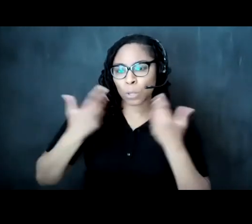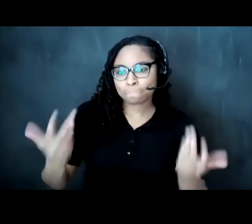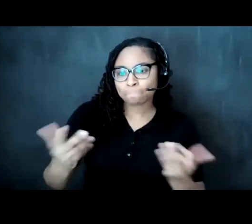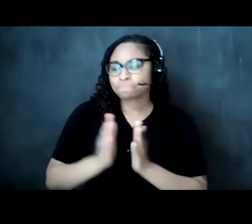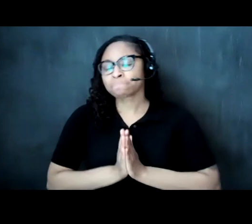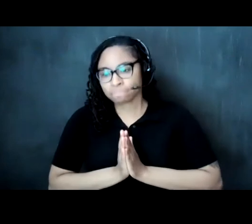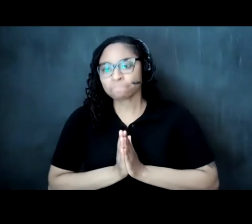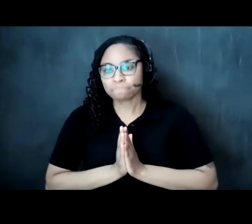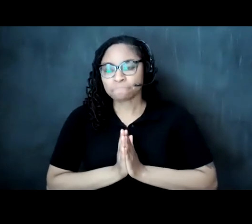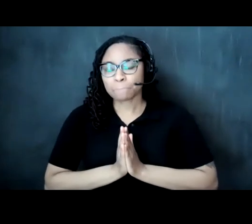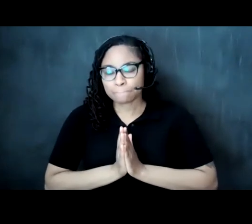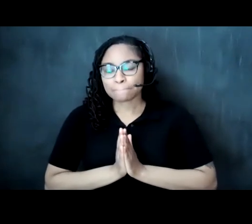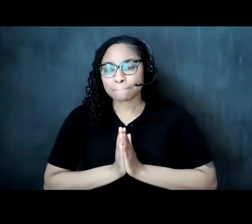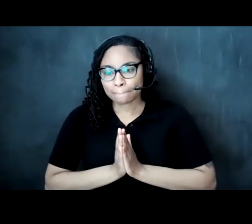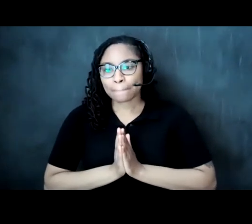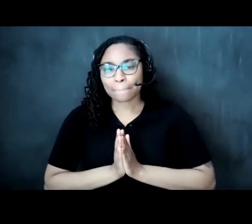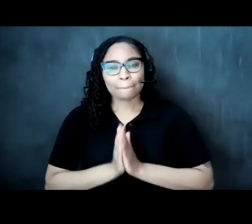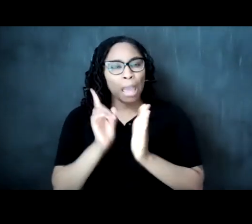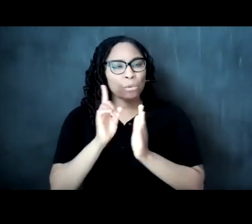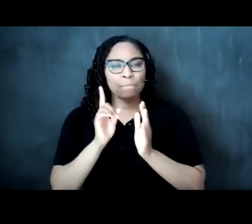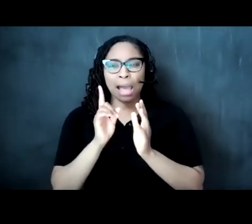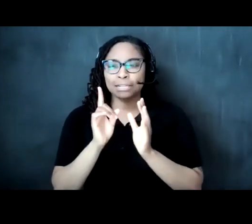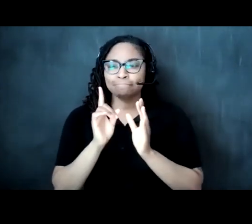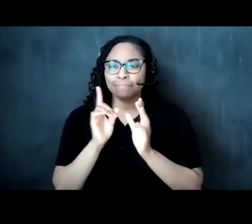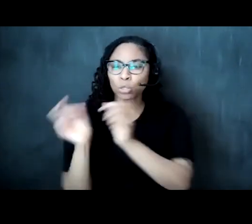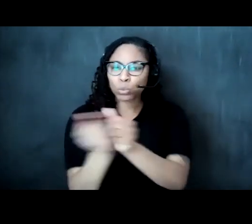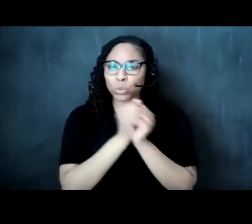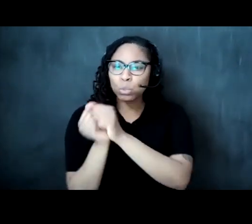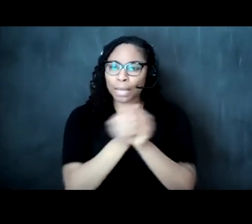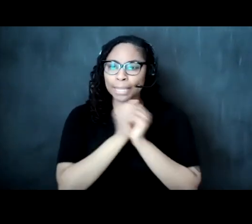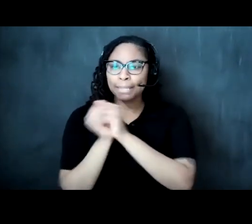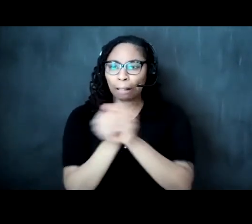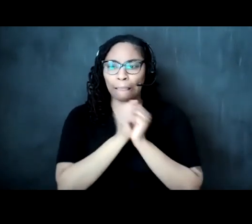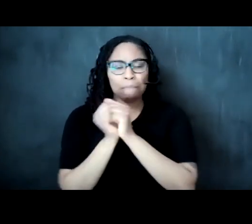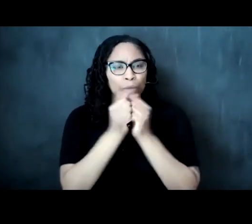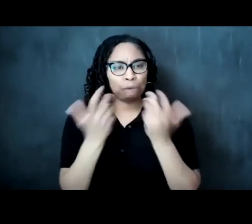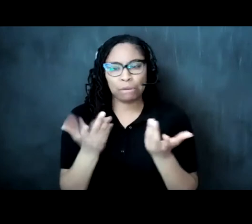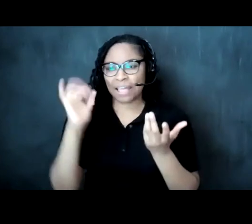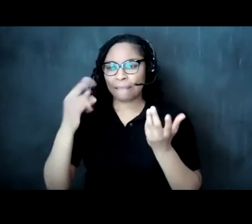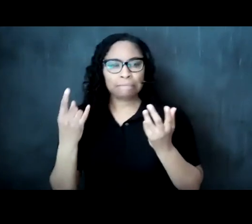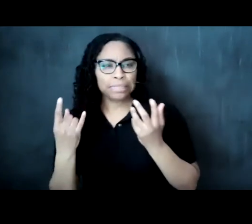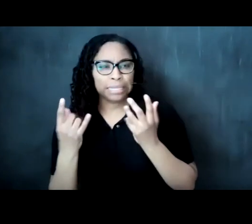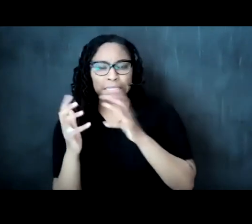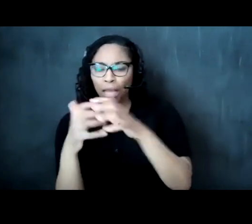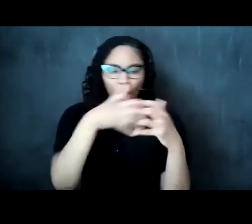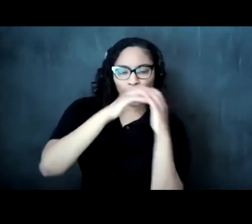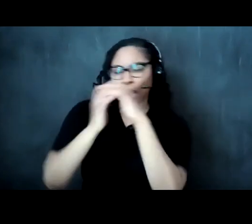hold together right the these often time intersecting realities of race spirituality